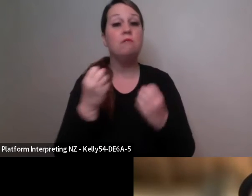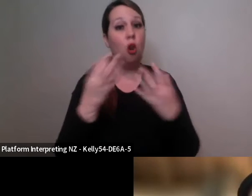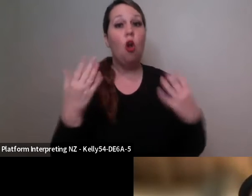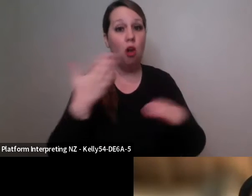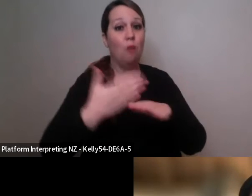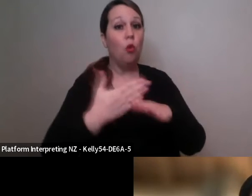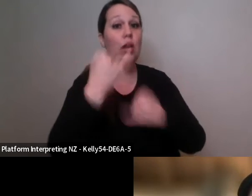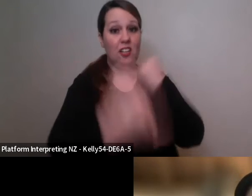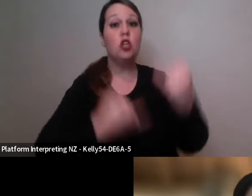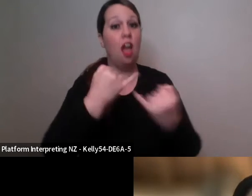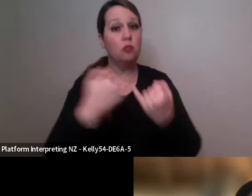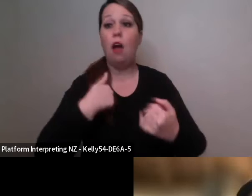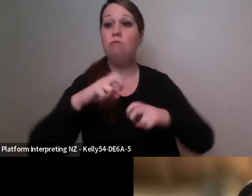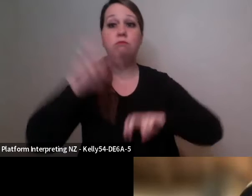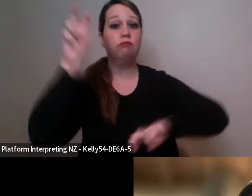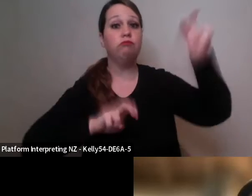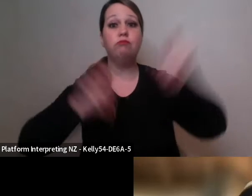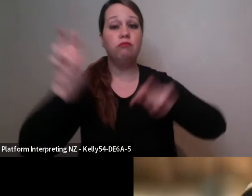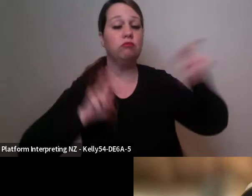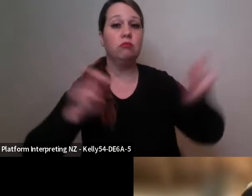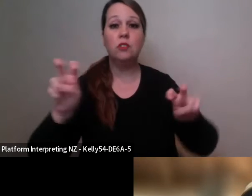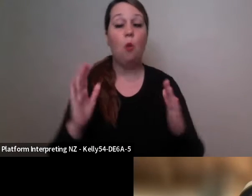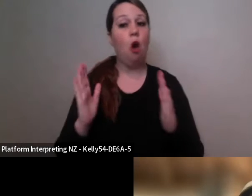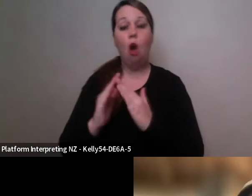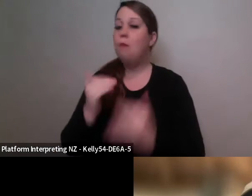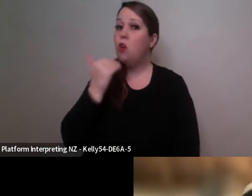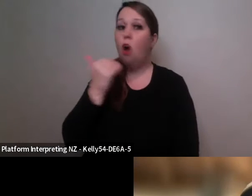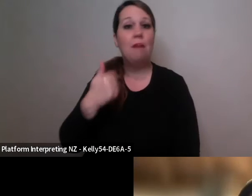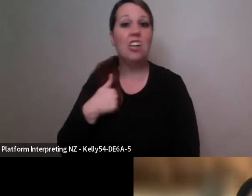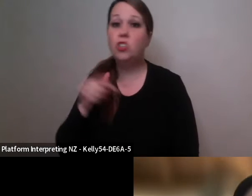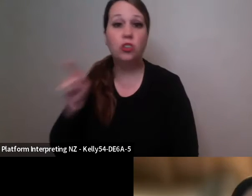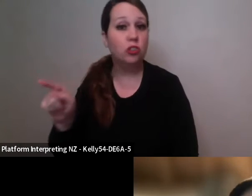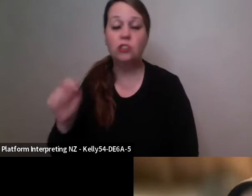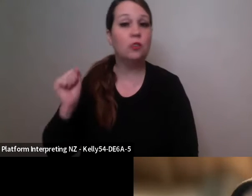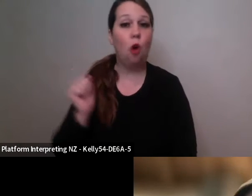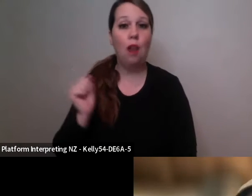so I'm not home that often but when I am it's a great place to be and I love the people